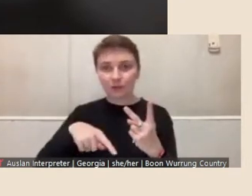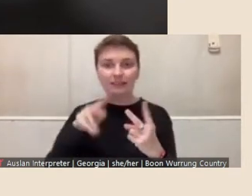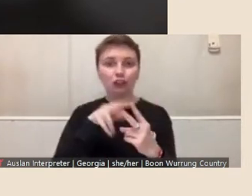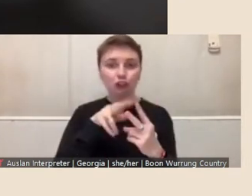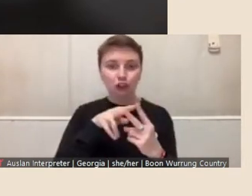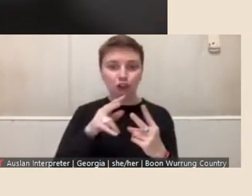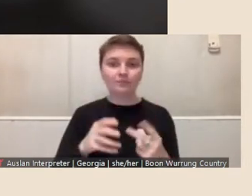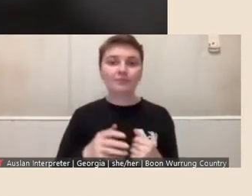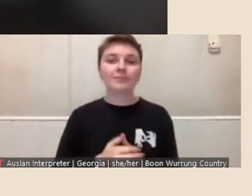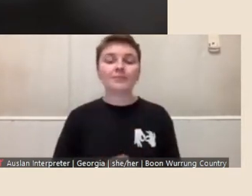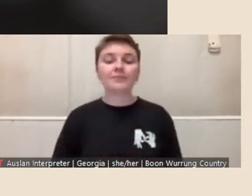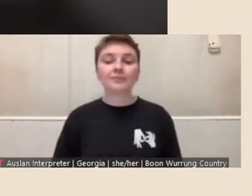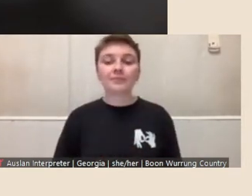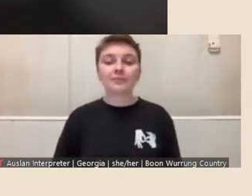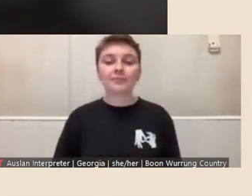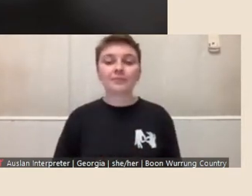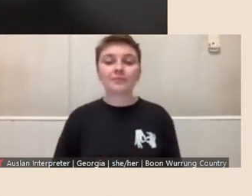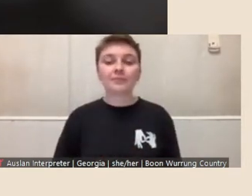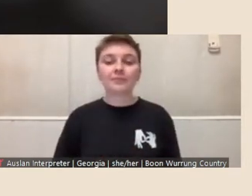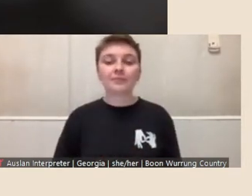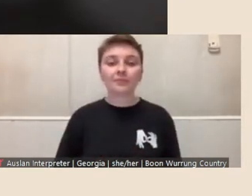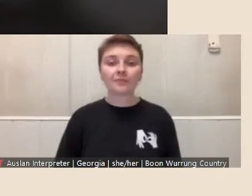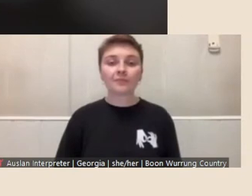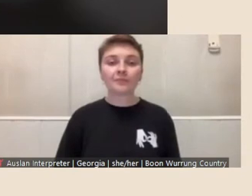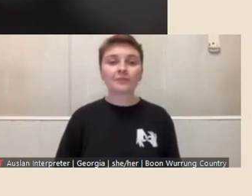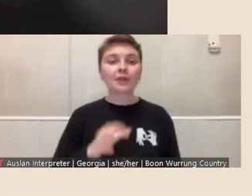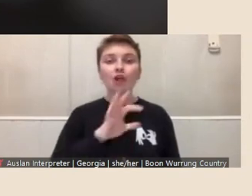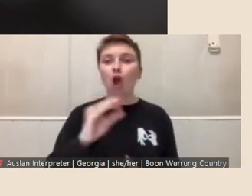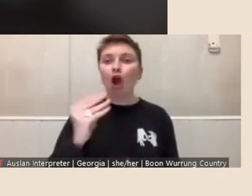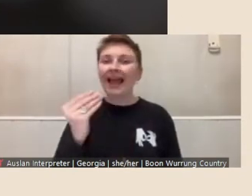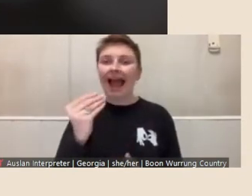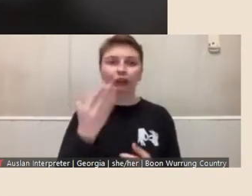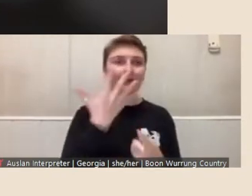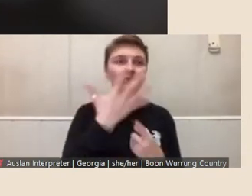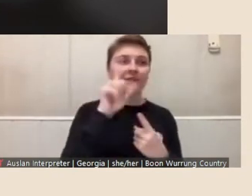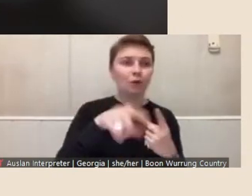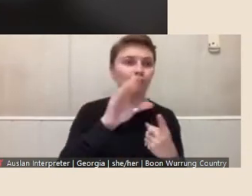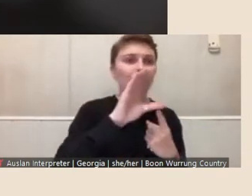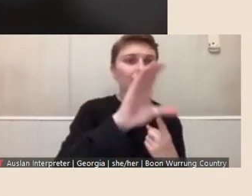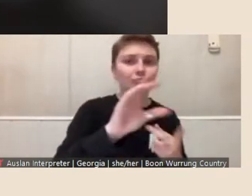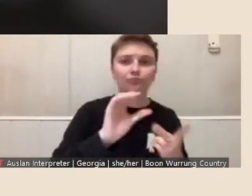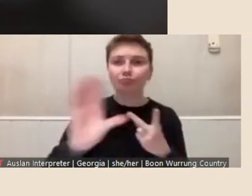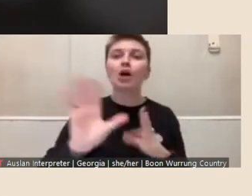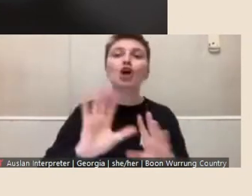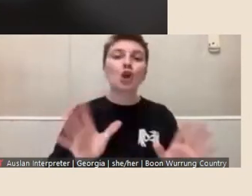Now this is not a cash sum but rather it can be used in a number of ways, it can be used for